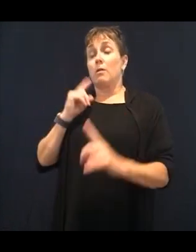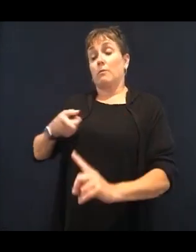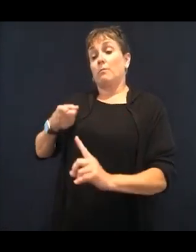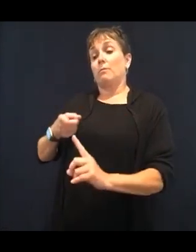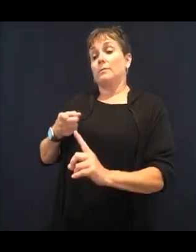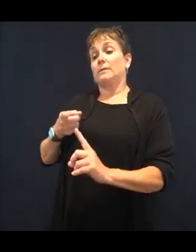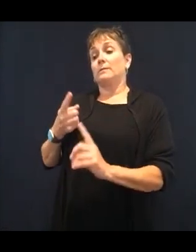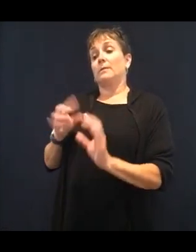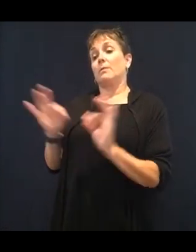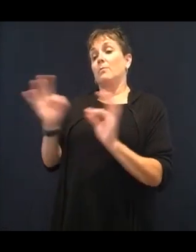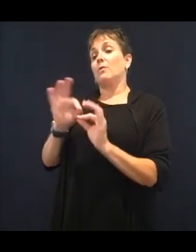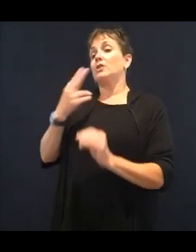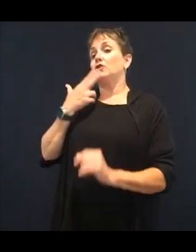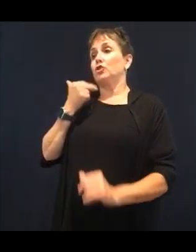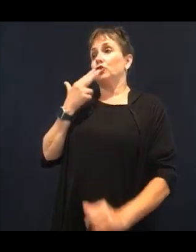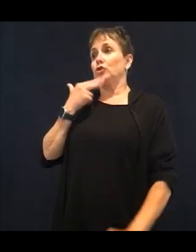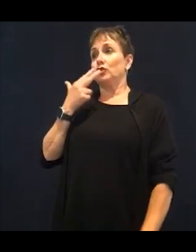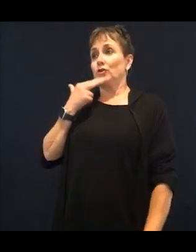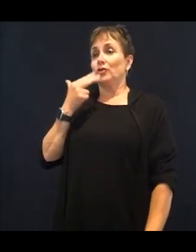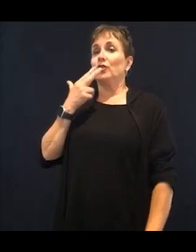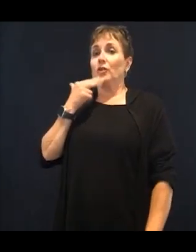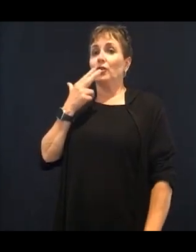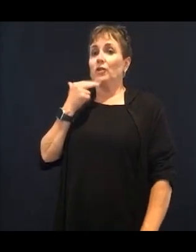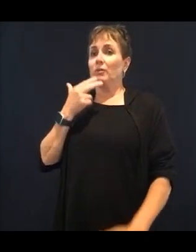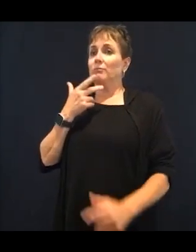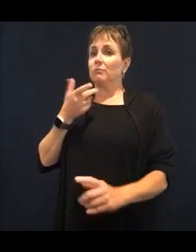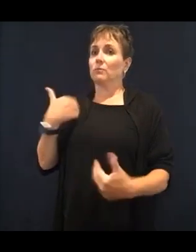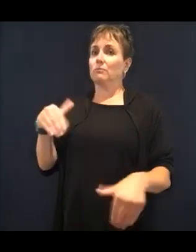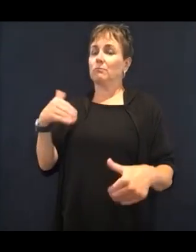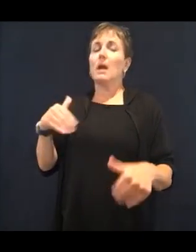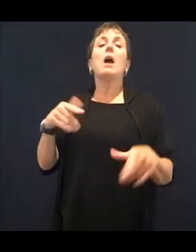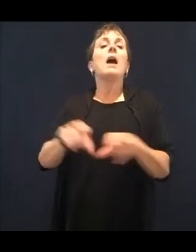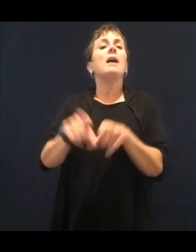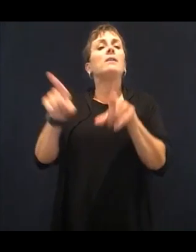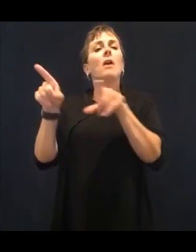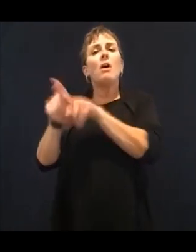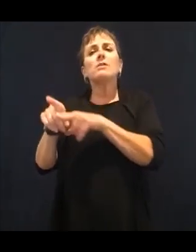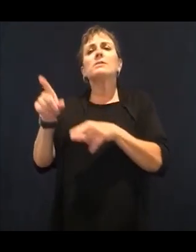glass to the grocery store with you. Really important for us to